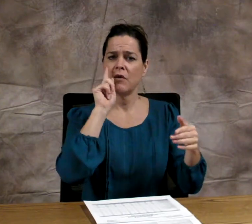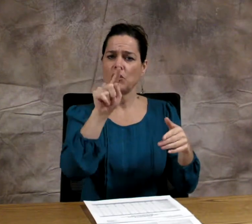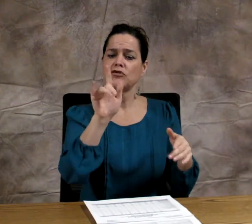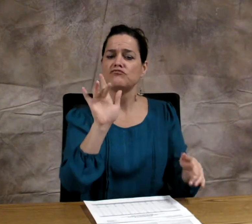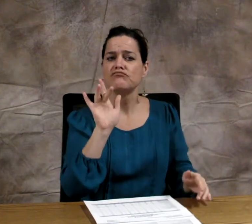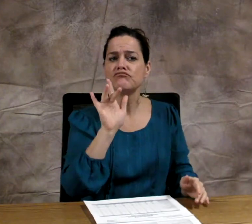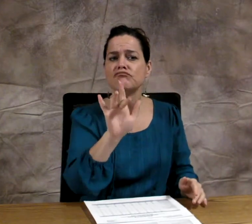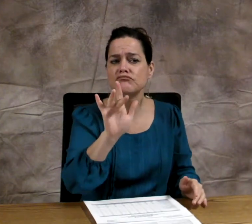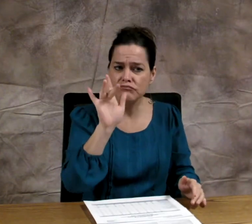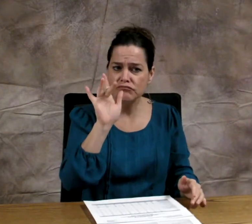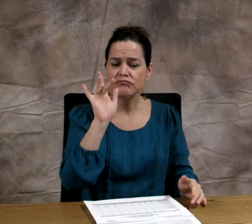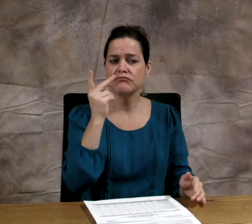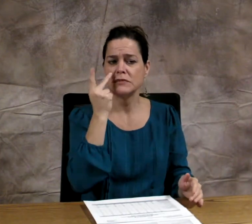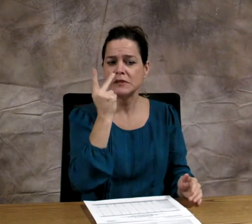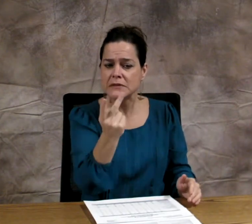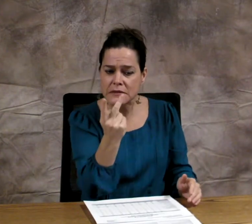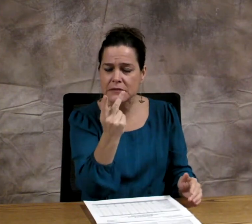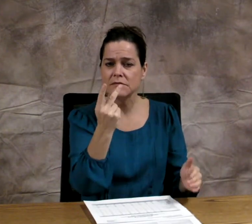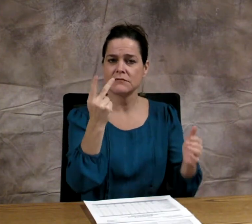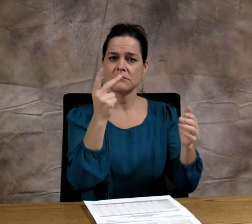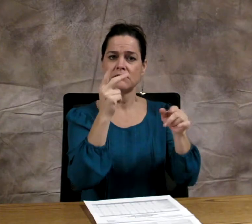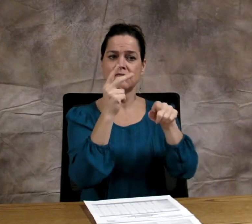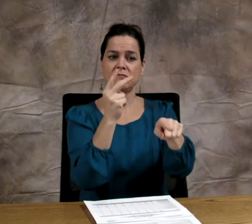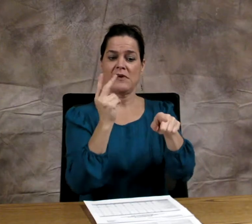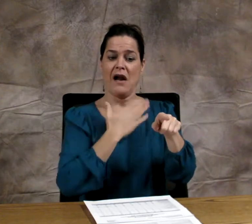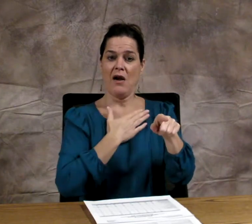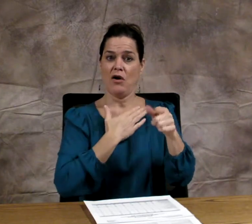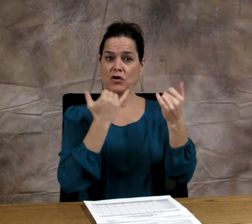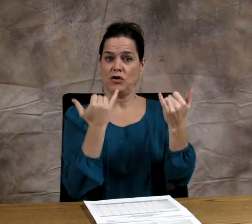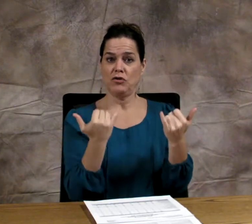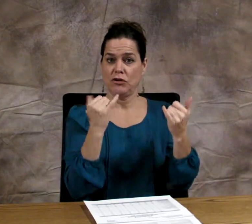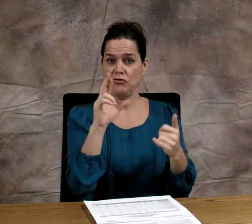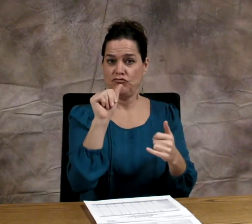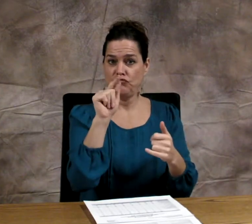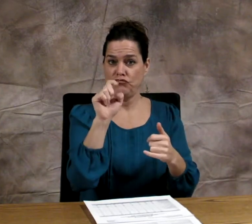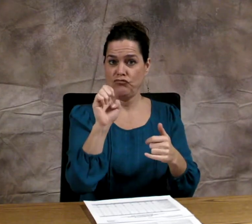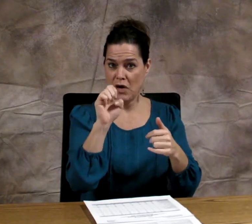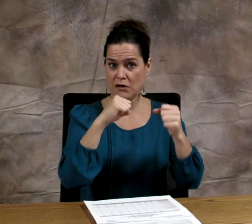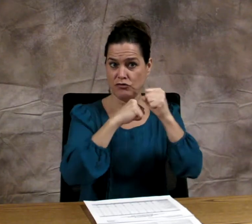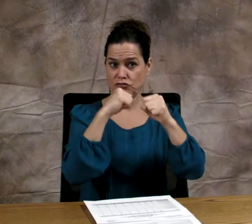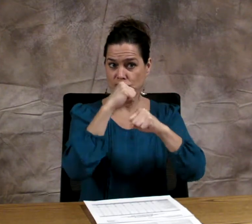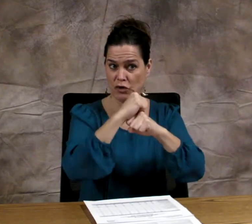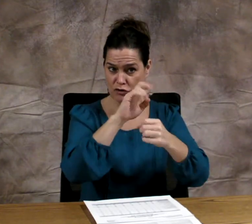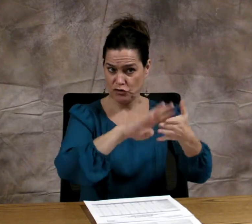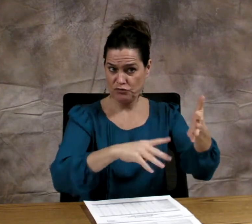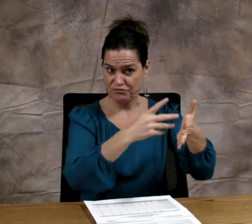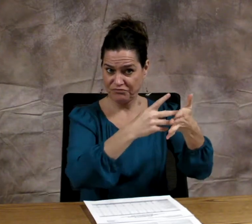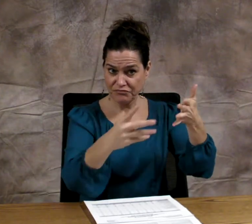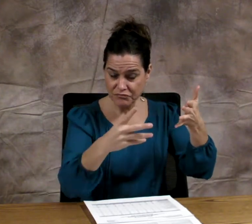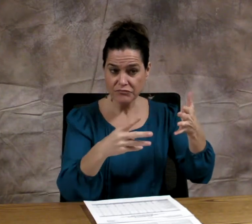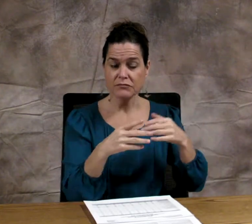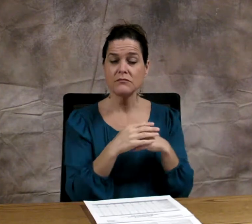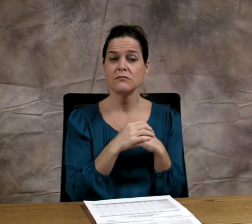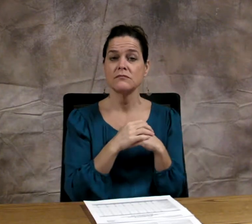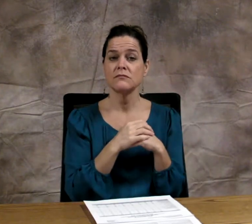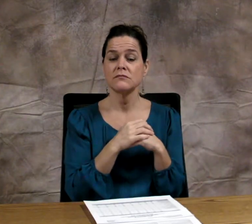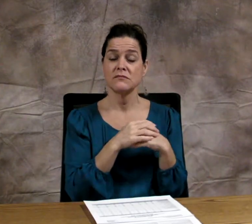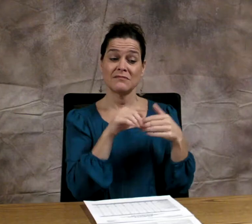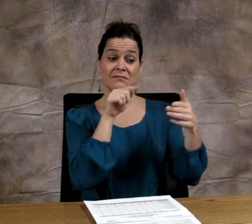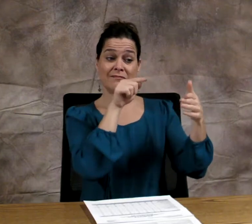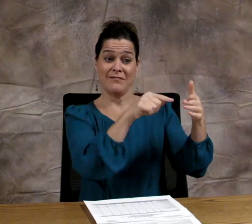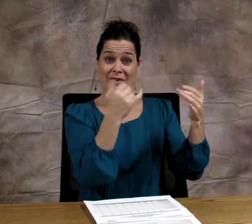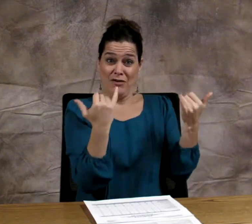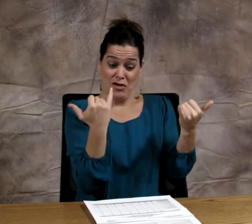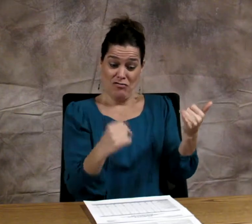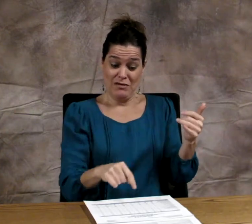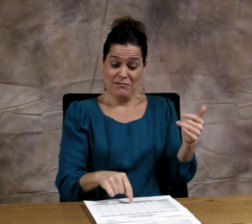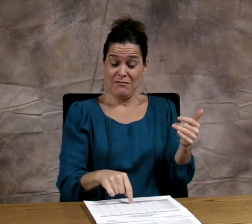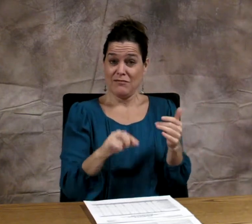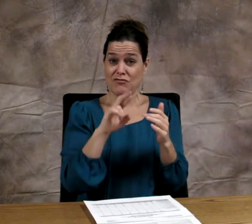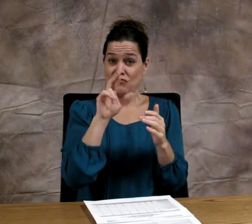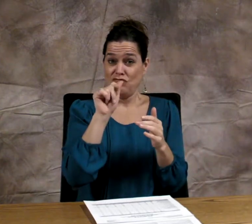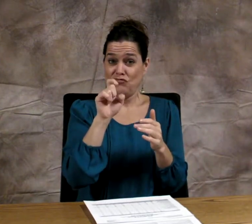below for you to view the current rate structure.